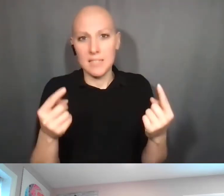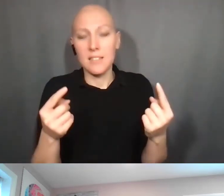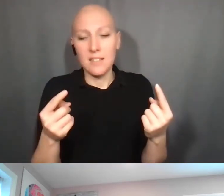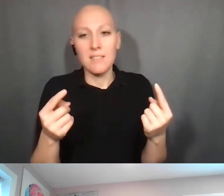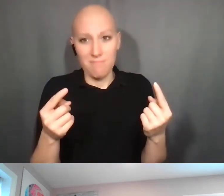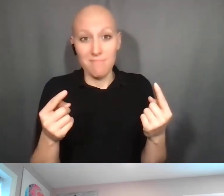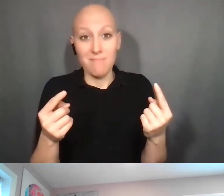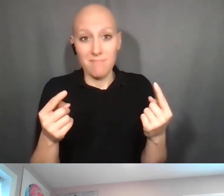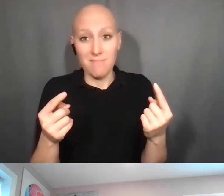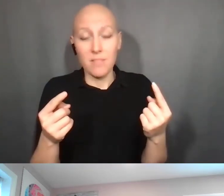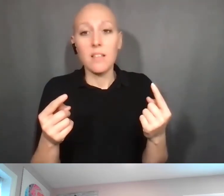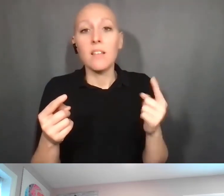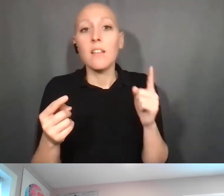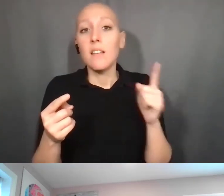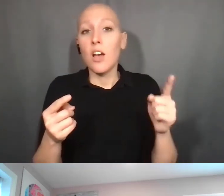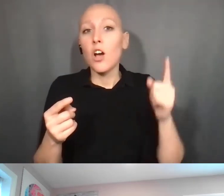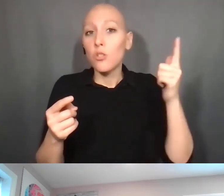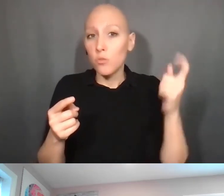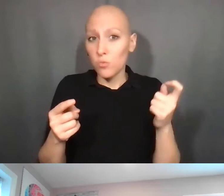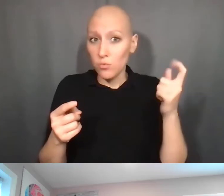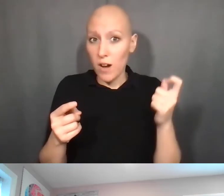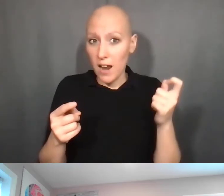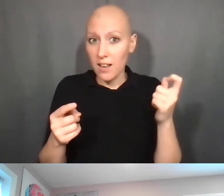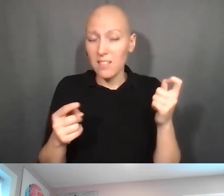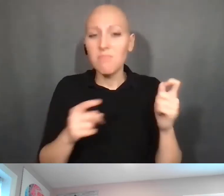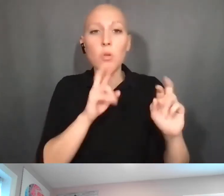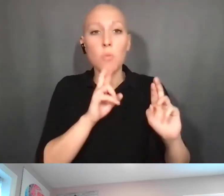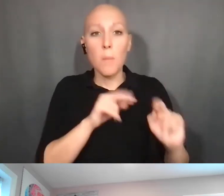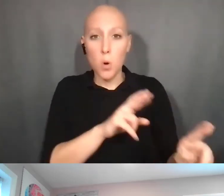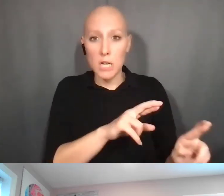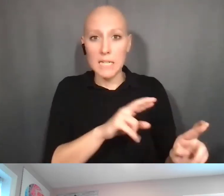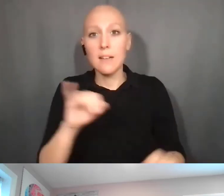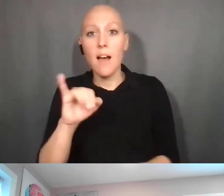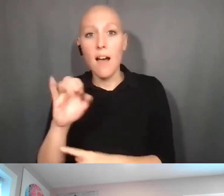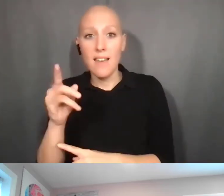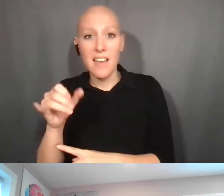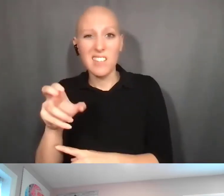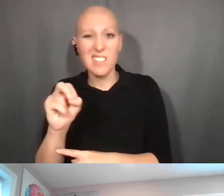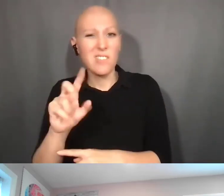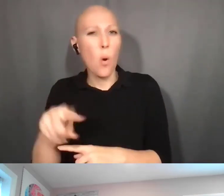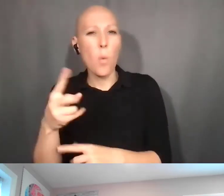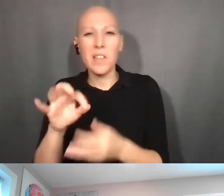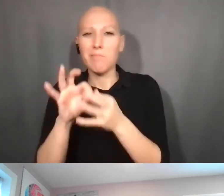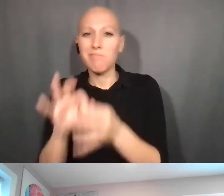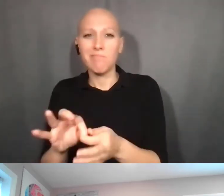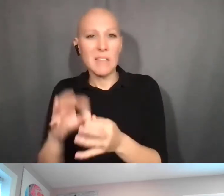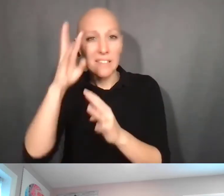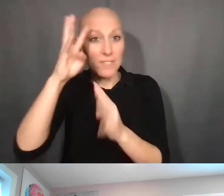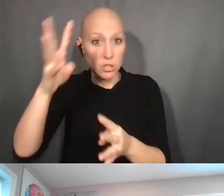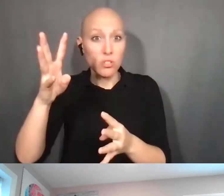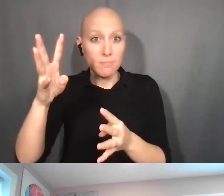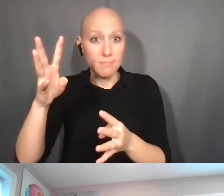is your grant side of reporting. So when you file a final invention statement, if there's an invention on it,